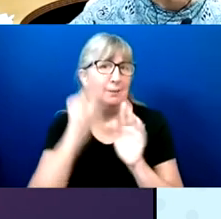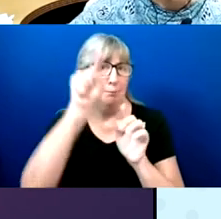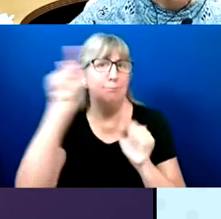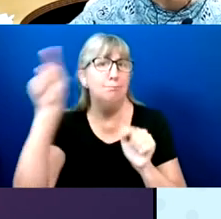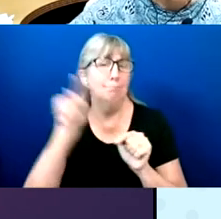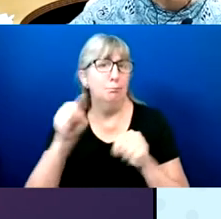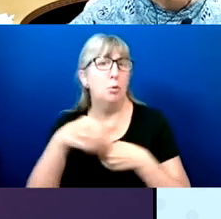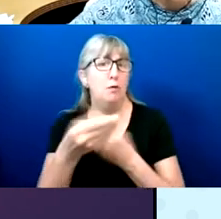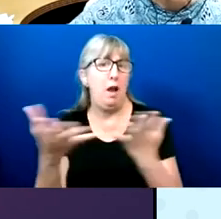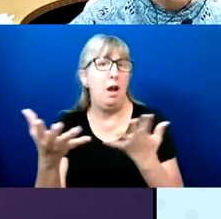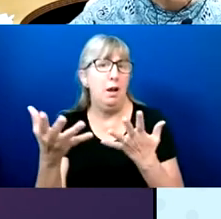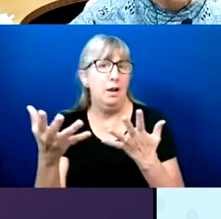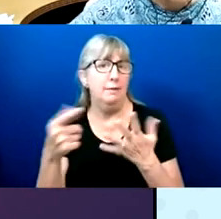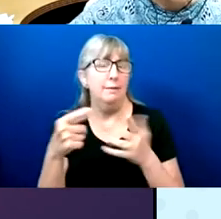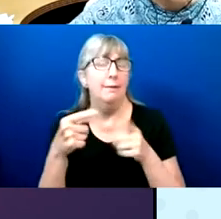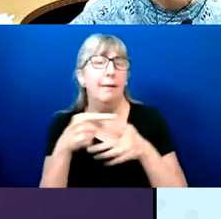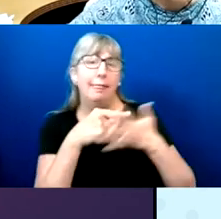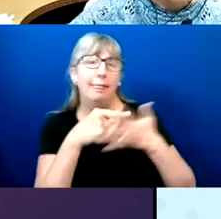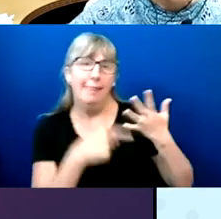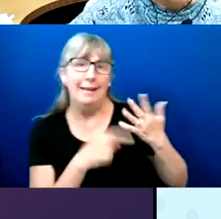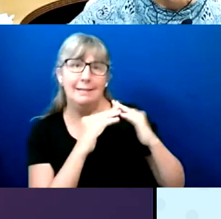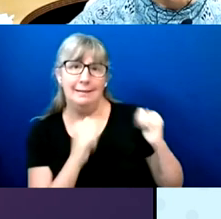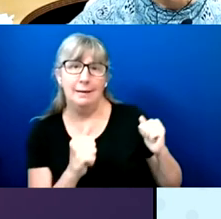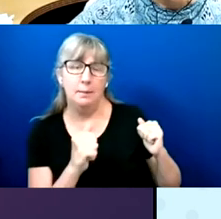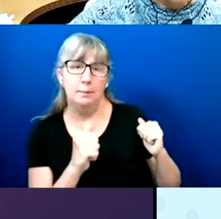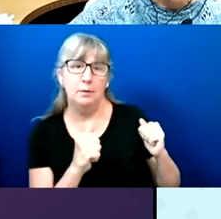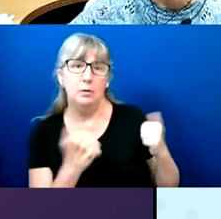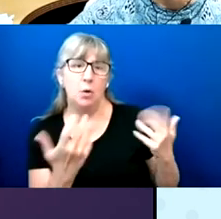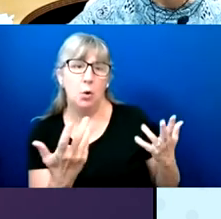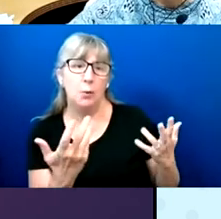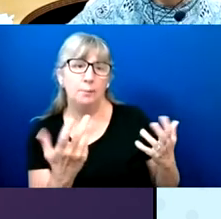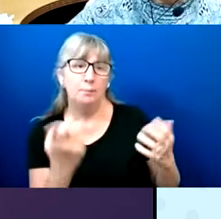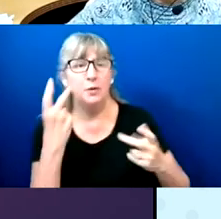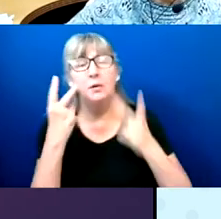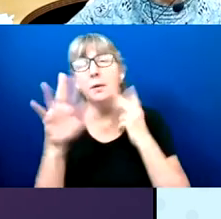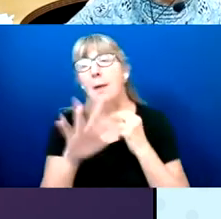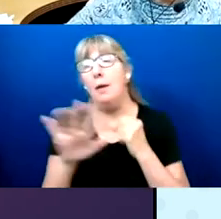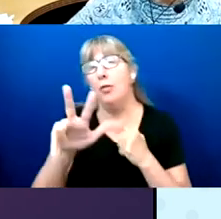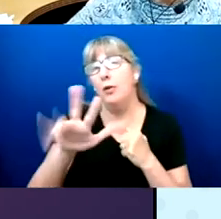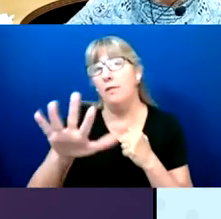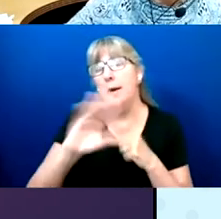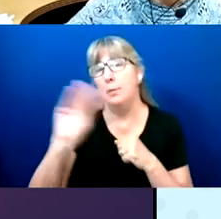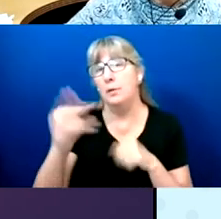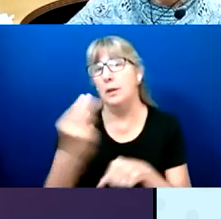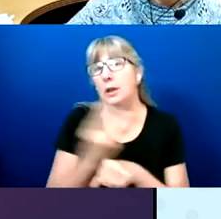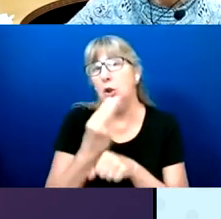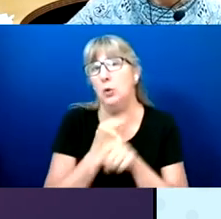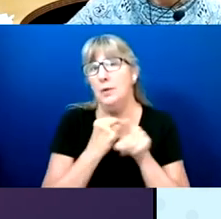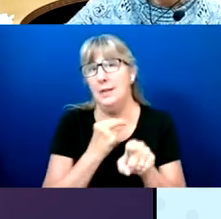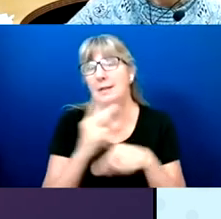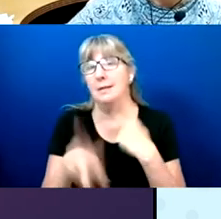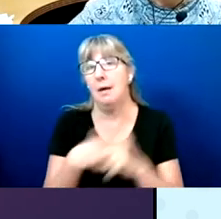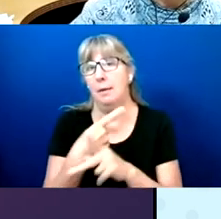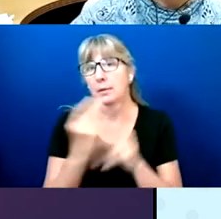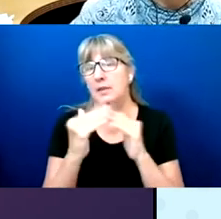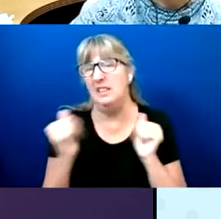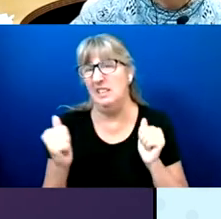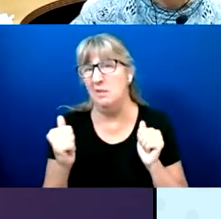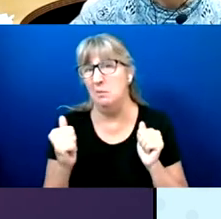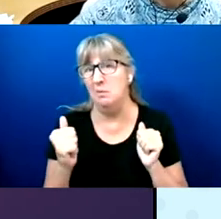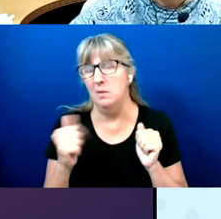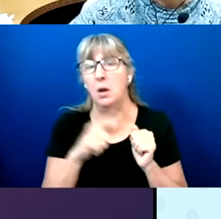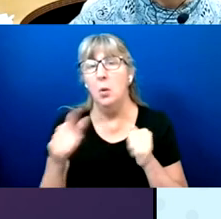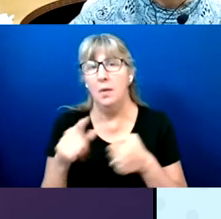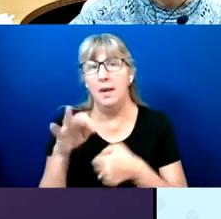And so we see that about 35% use these types of assistance when they voted absentee.